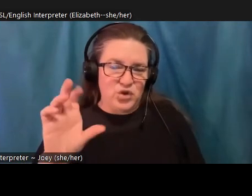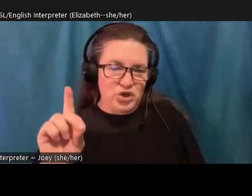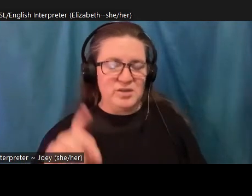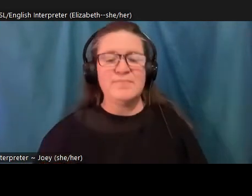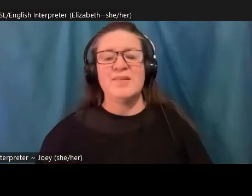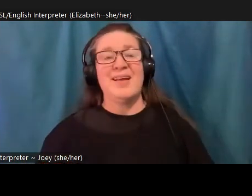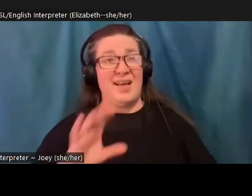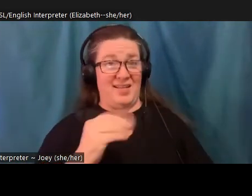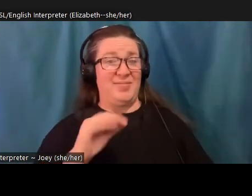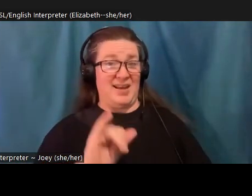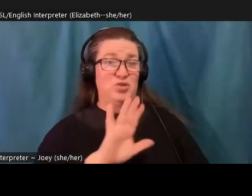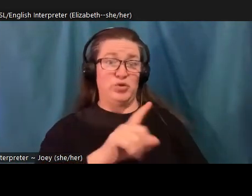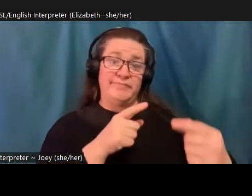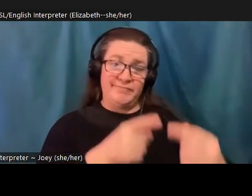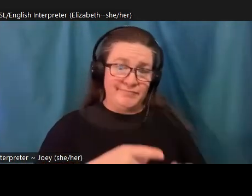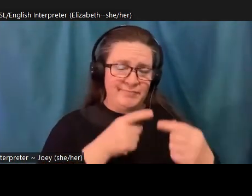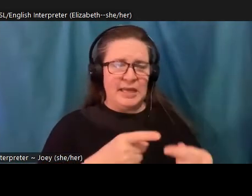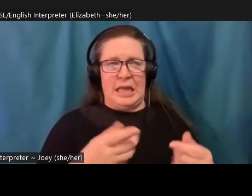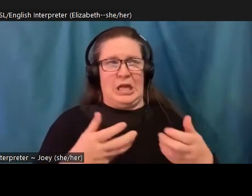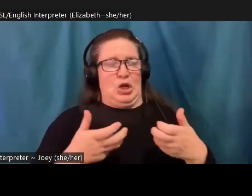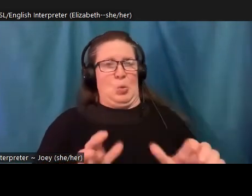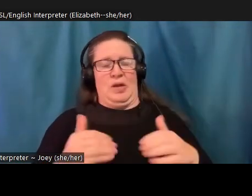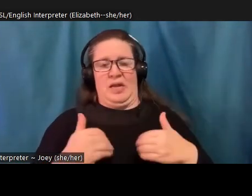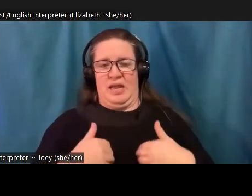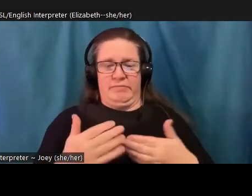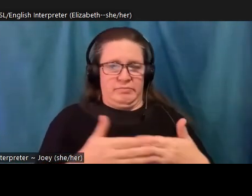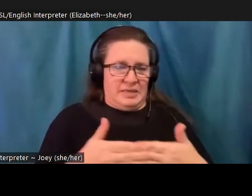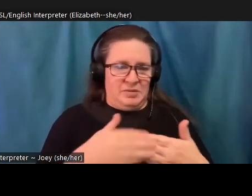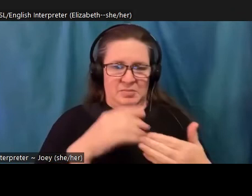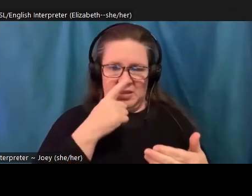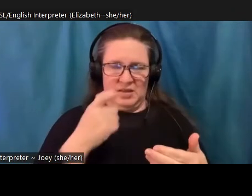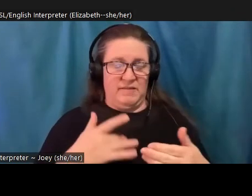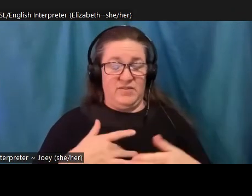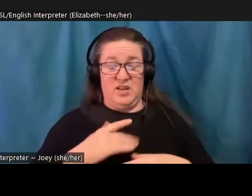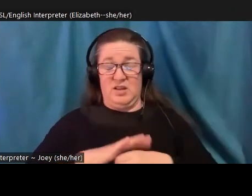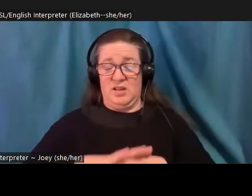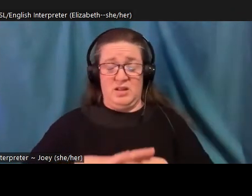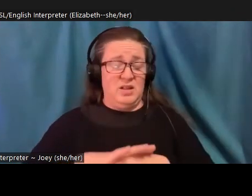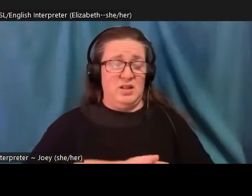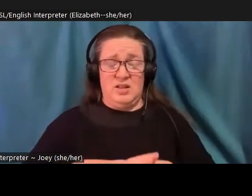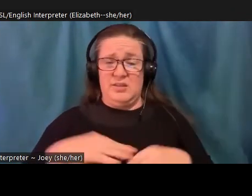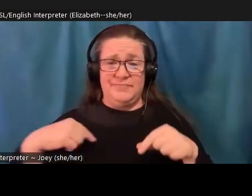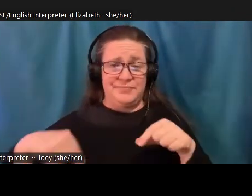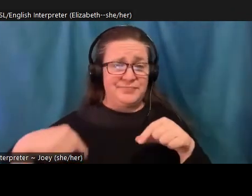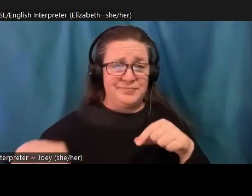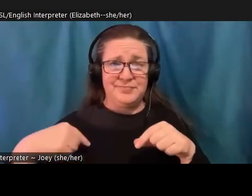child because she was so consumed by anxiety and a kind of the moral quandary around bringing a life into the world